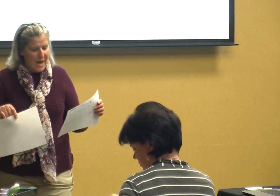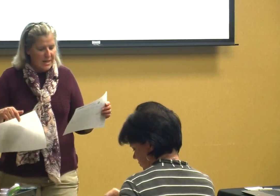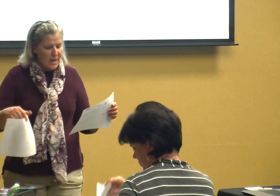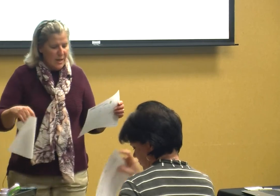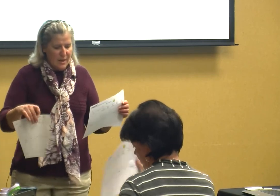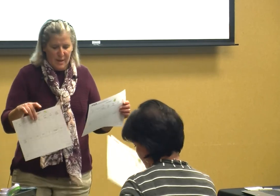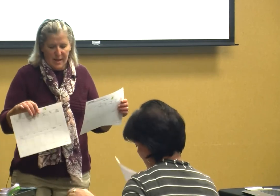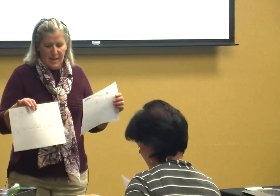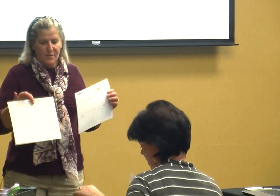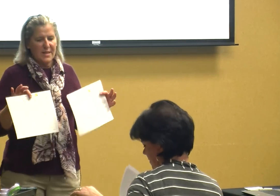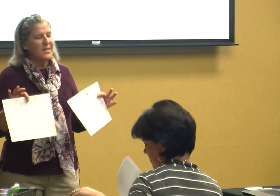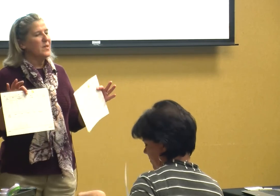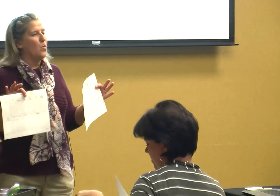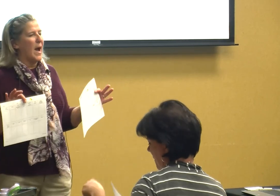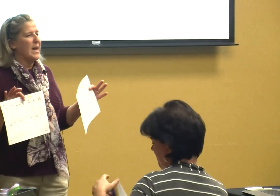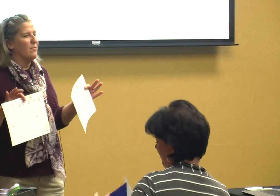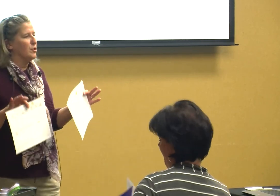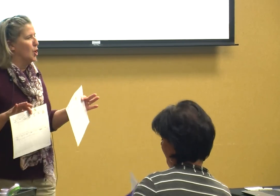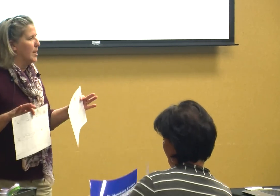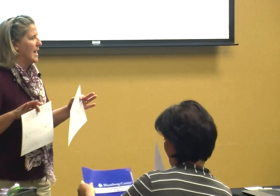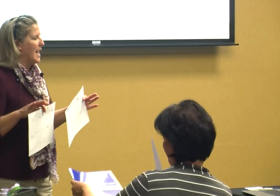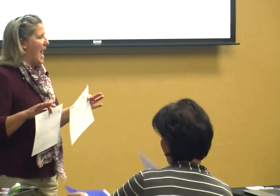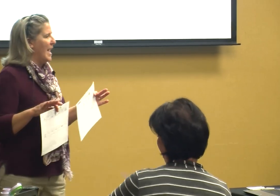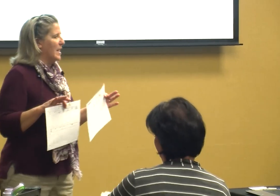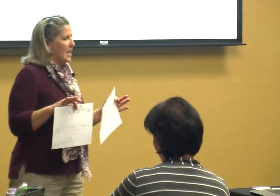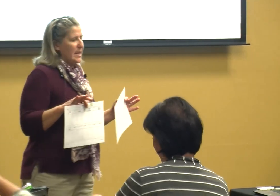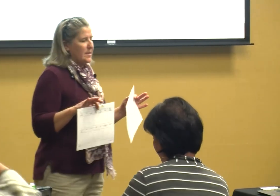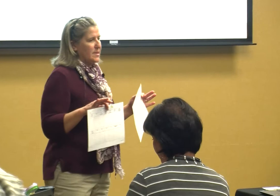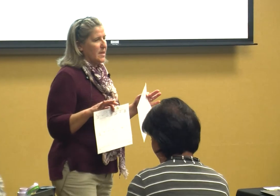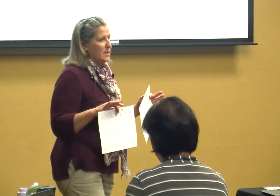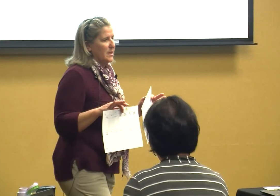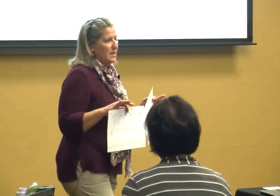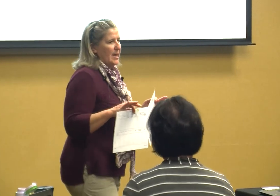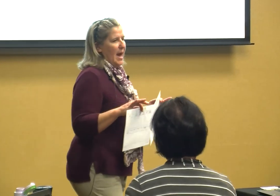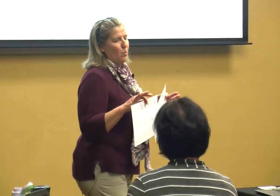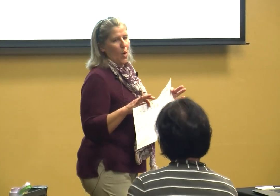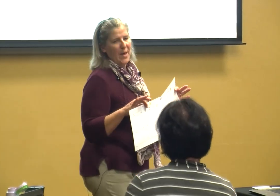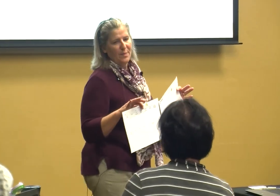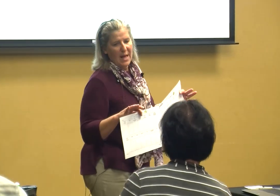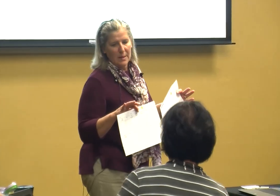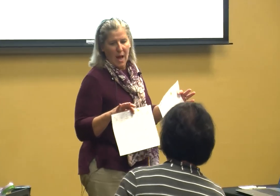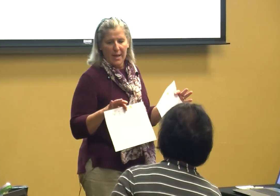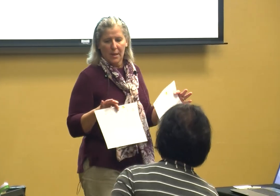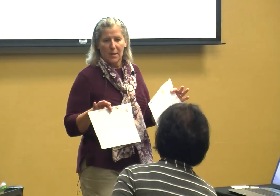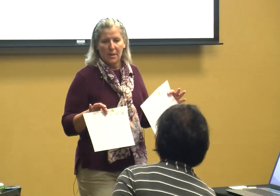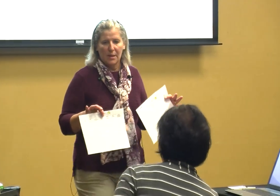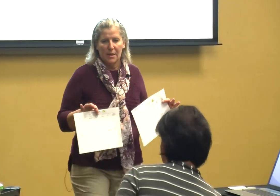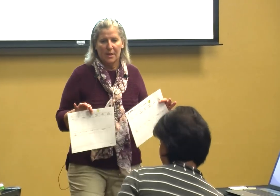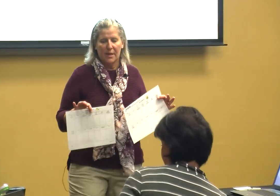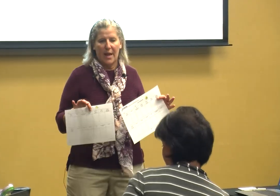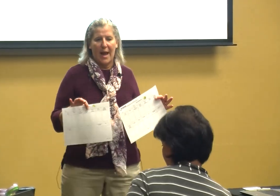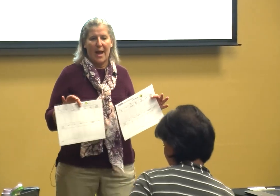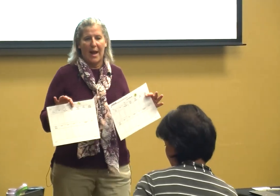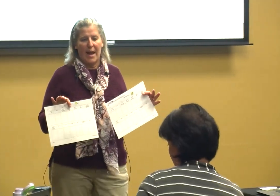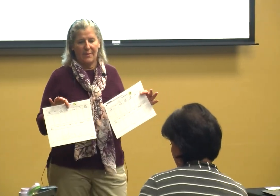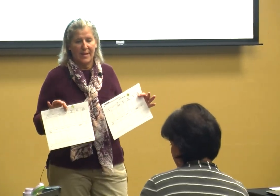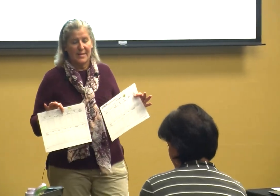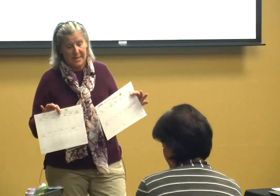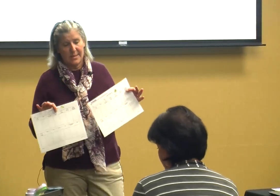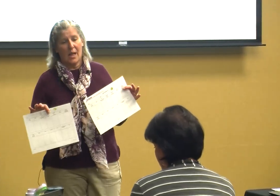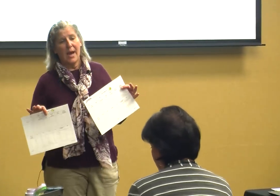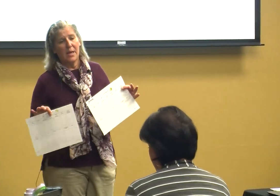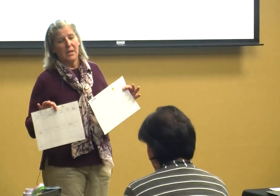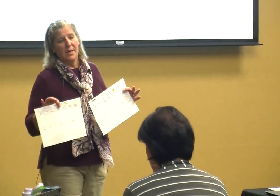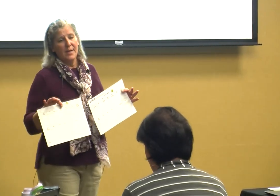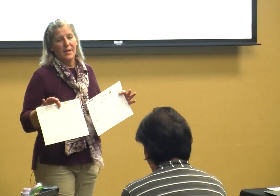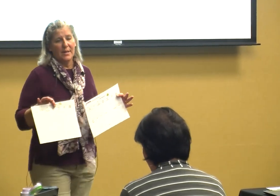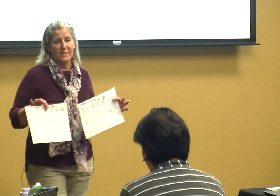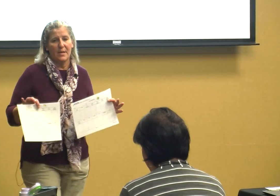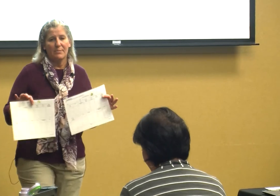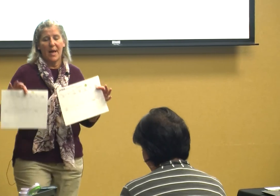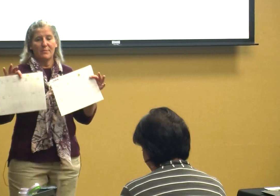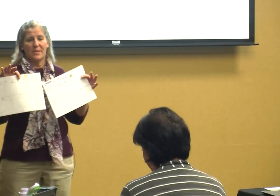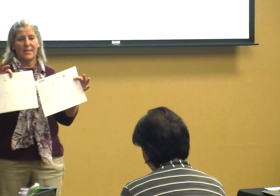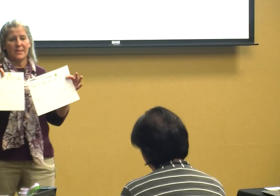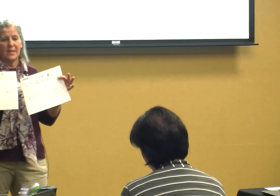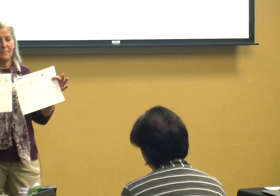this is a way of looking at kids and what they like and they dislike because sometimes this can